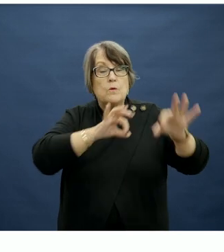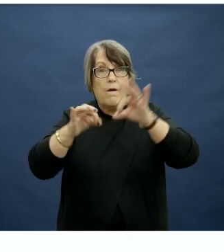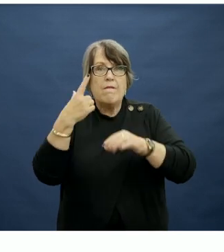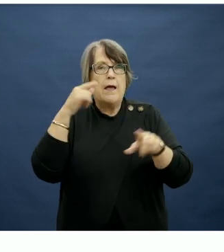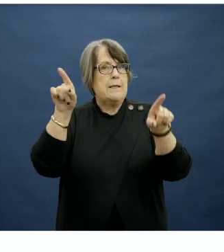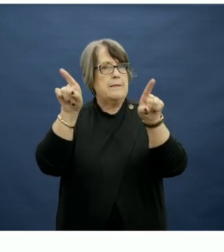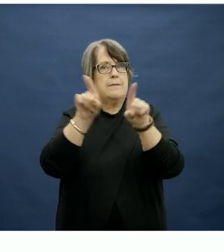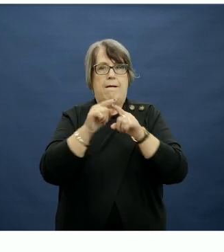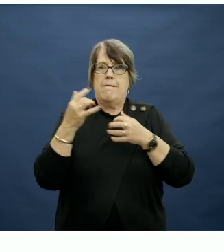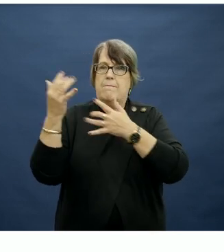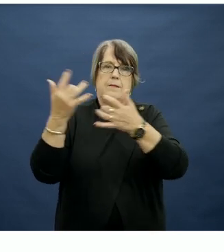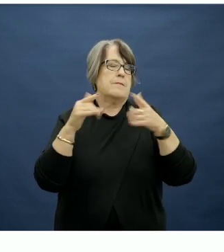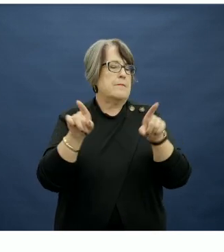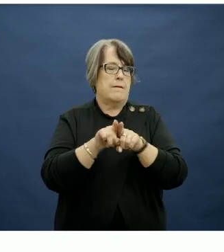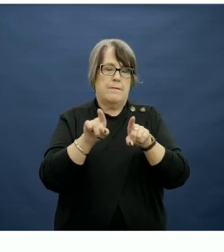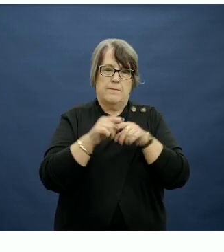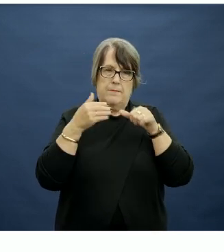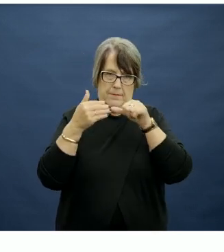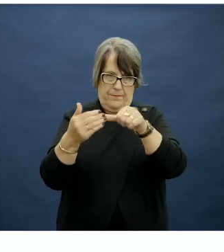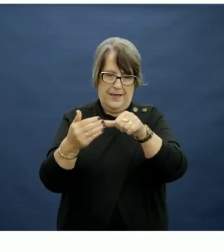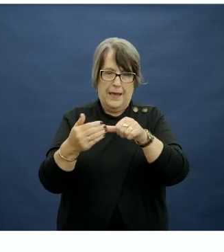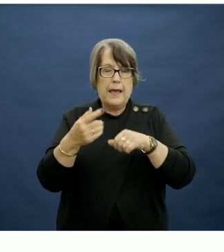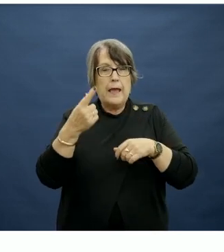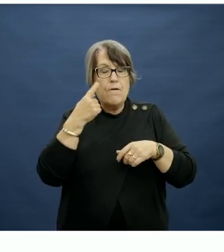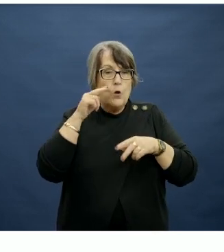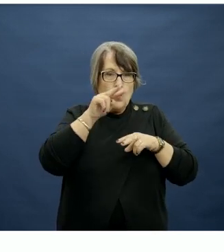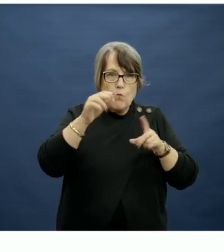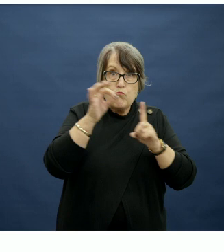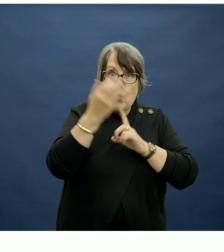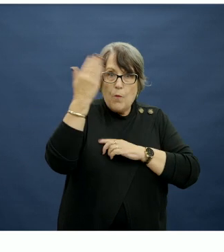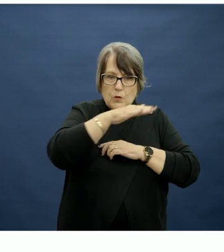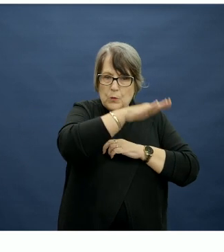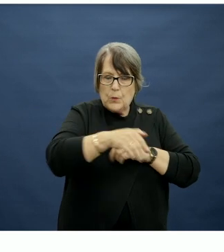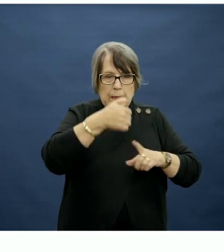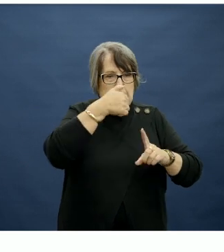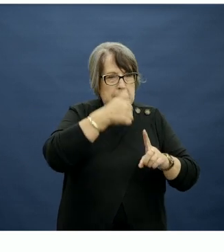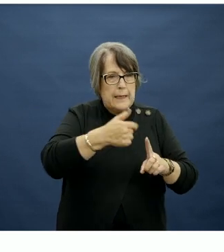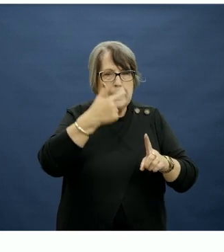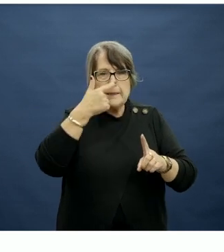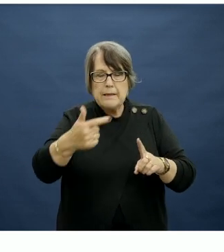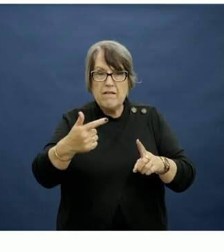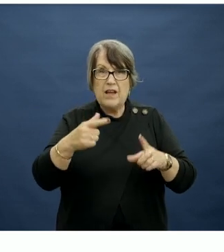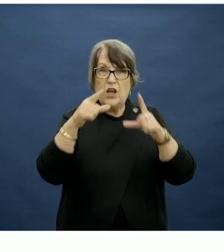results there. And once you start looking in the primary school aged children, crisps and bakery goods